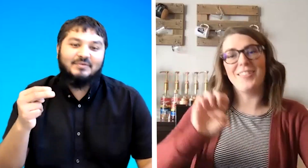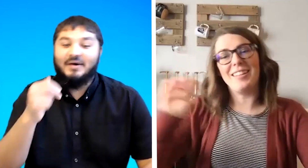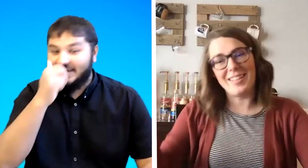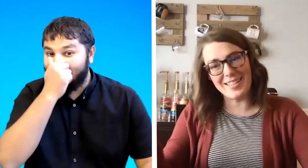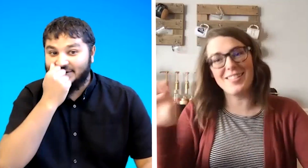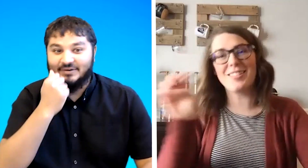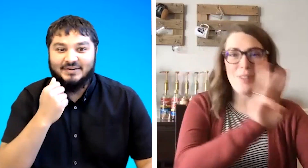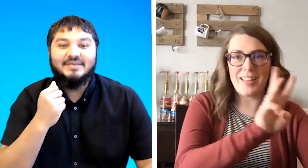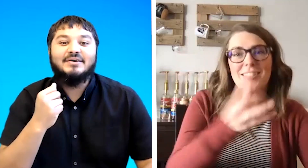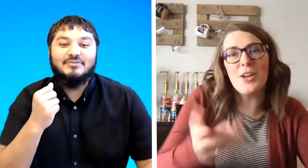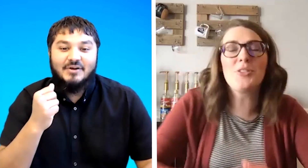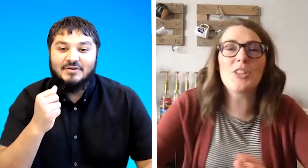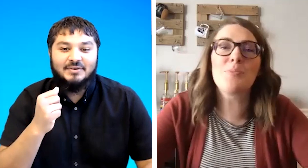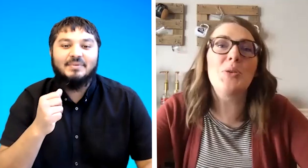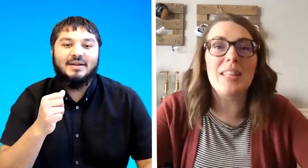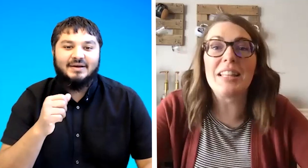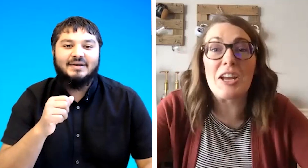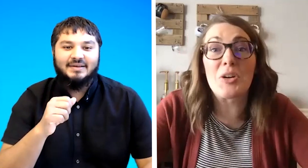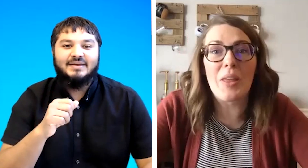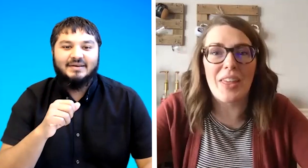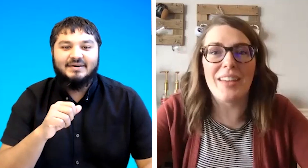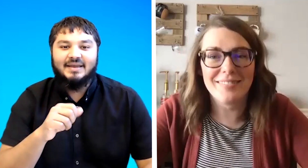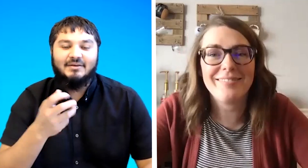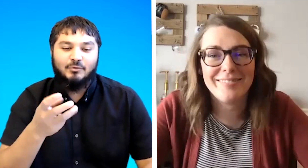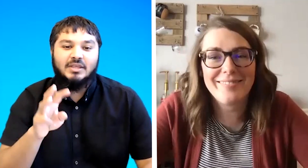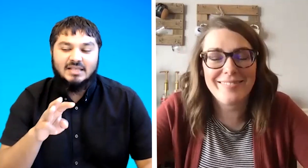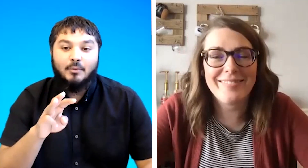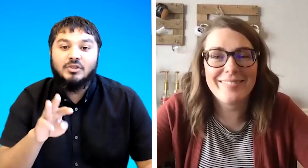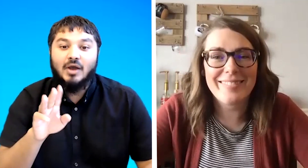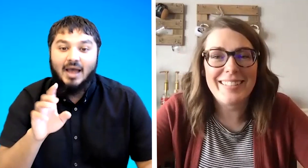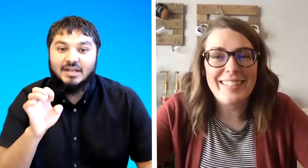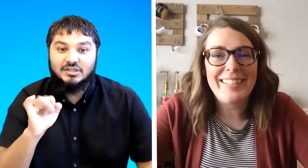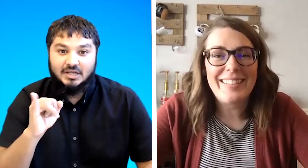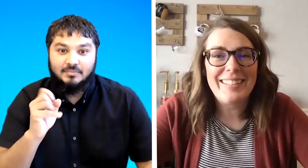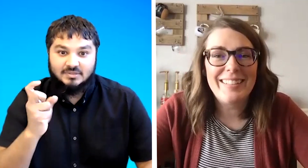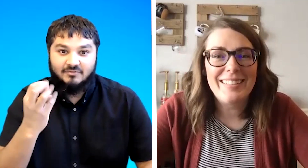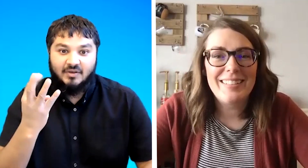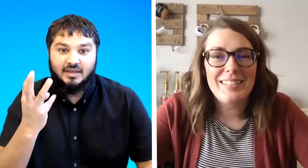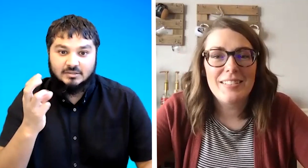okay good so just doing the letter with it okay is that with your hand shapes your fingers their